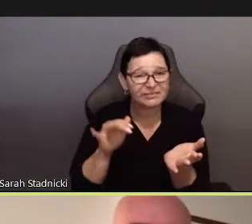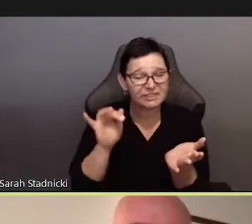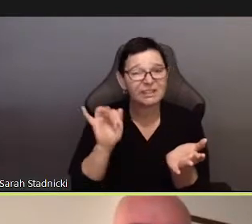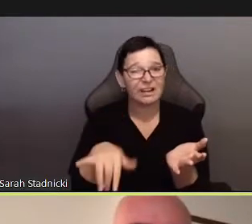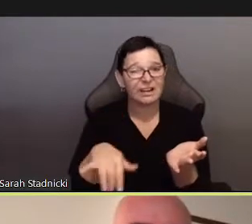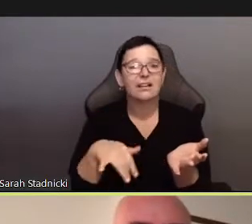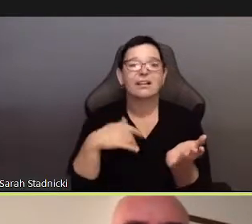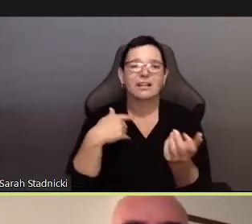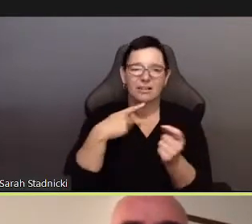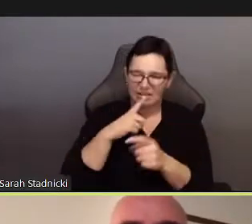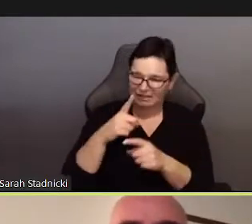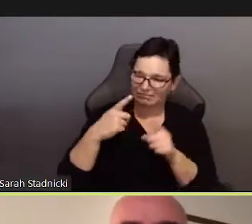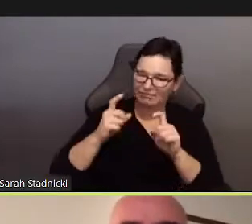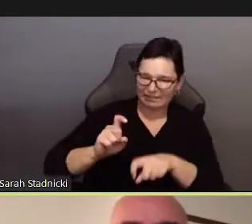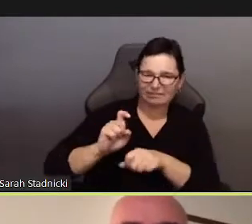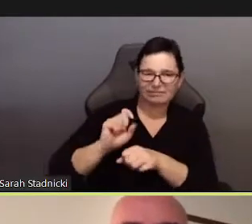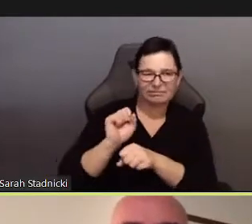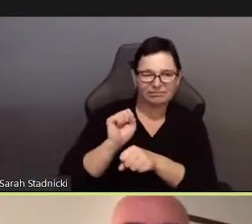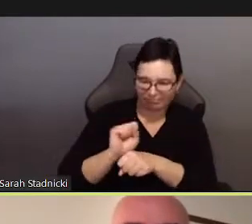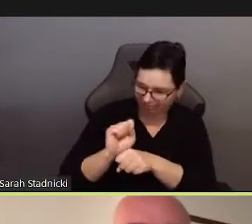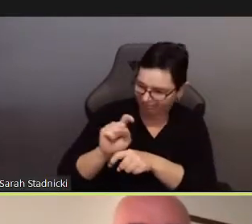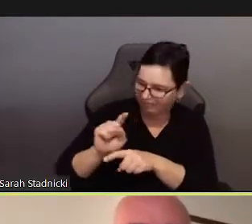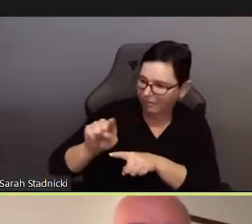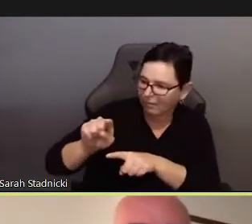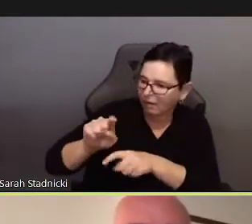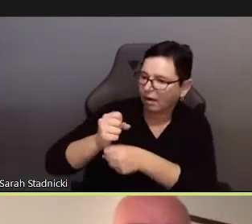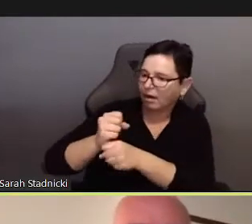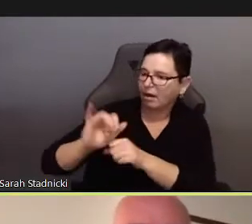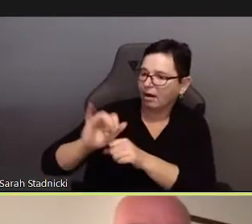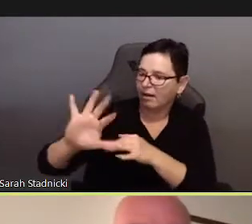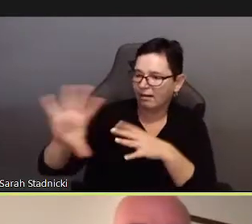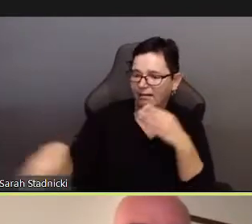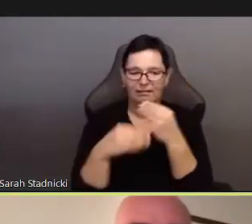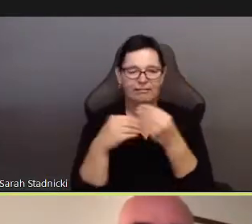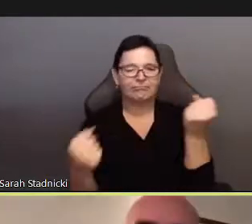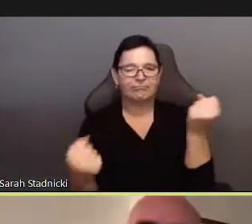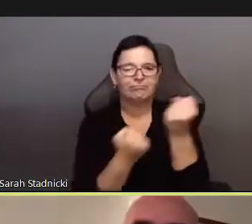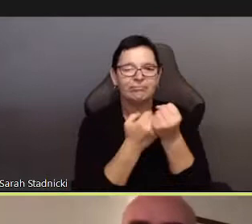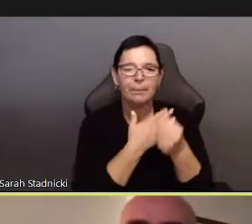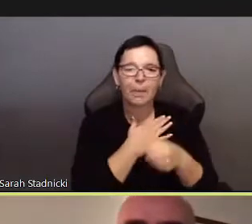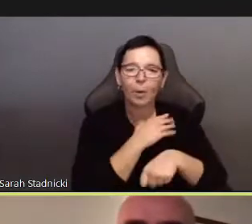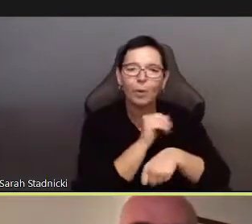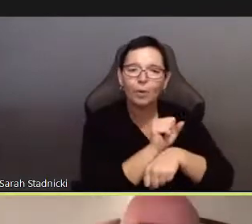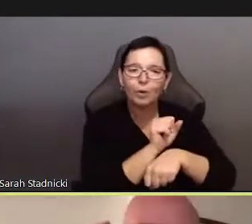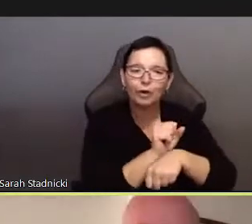The existence of this body of work is at once the instantiation and confirmation of my argument.